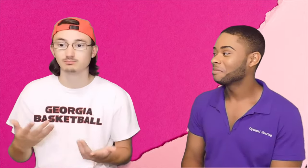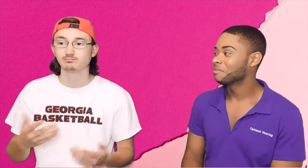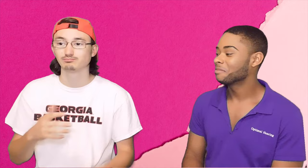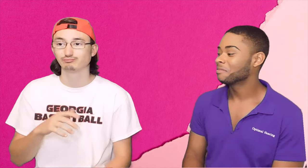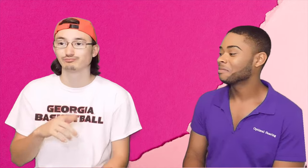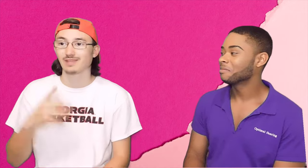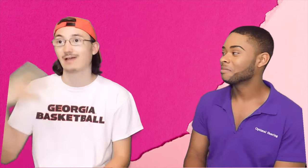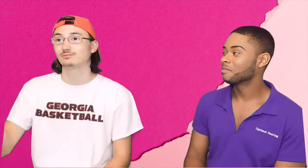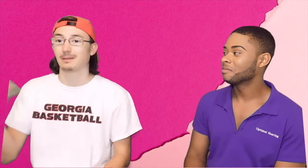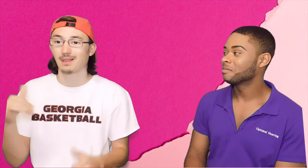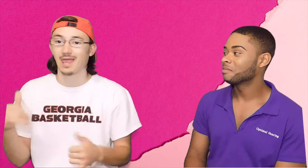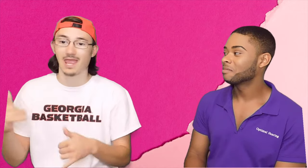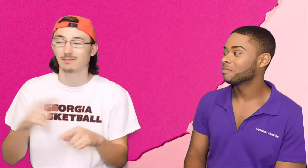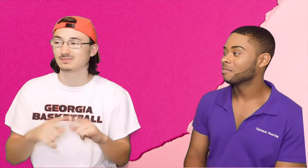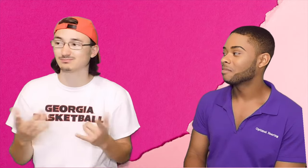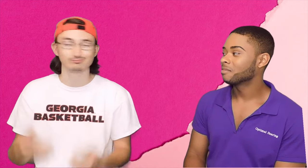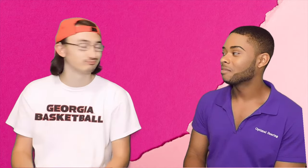Luke: that for a while, then we may go outside and play, but yeah.